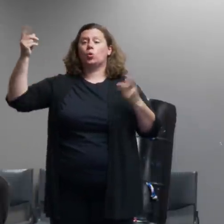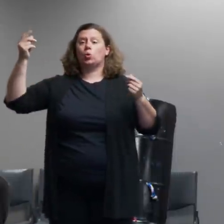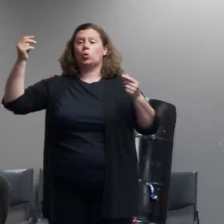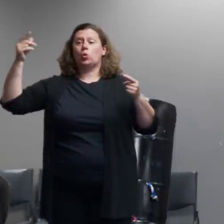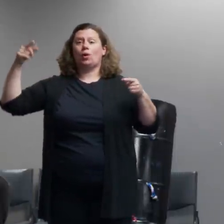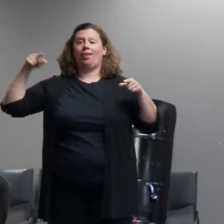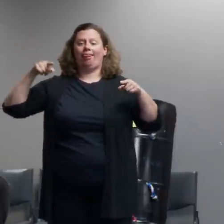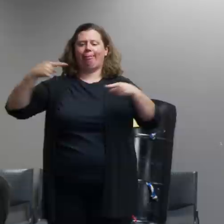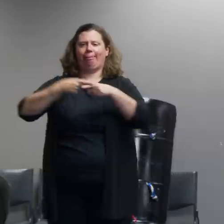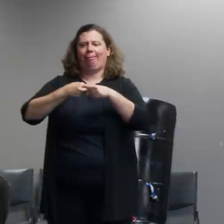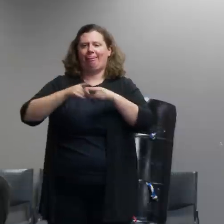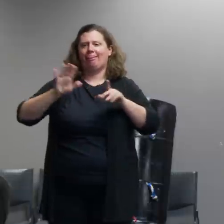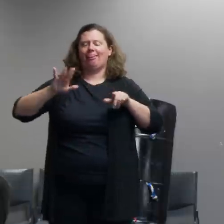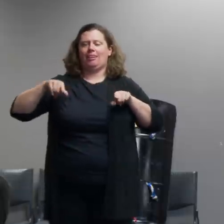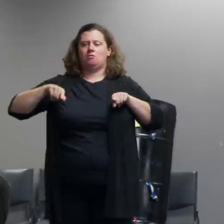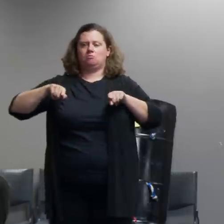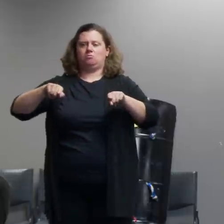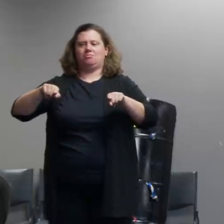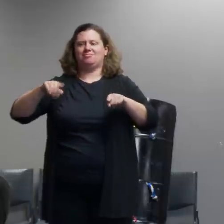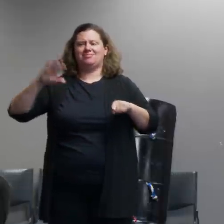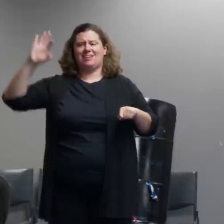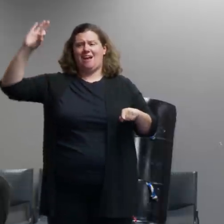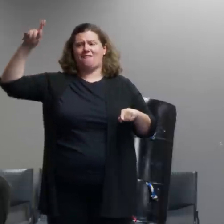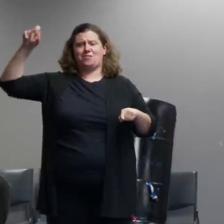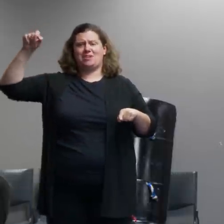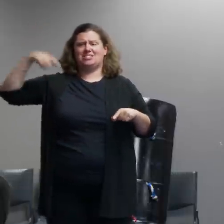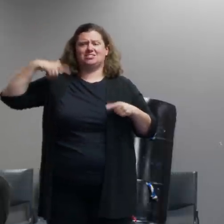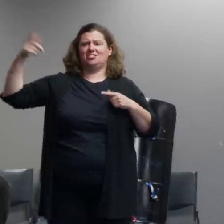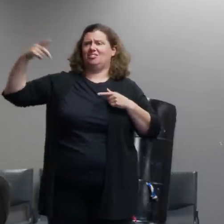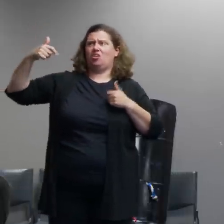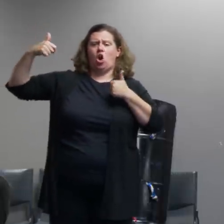fps you know we have a really good relationship with the fps